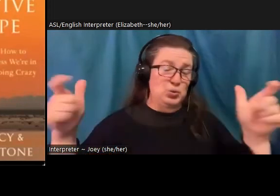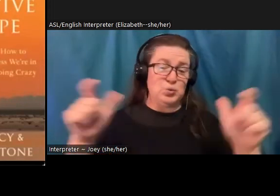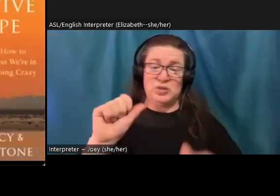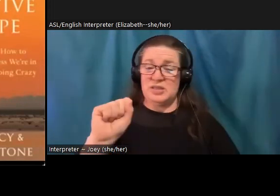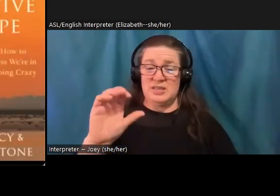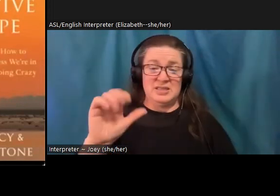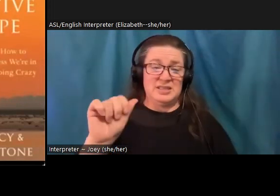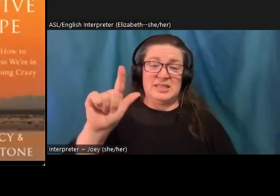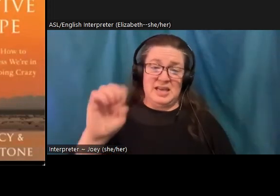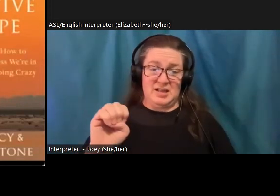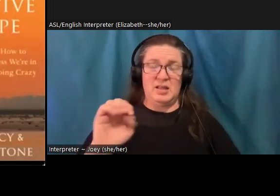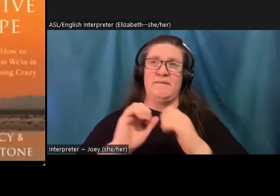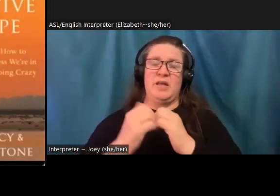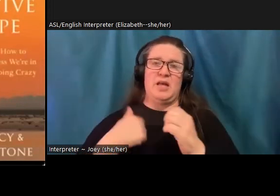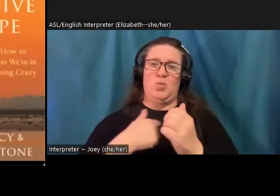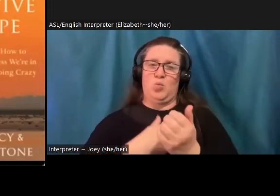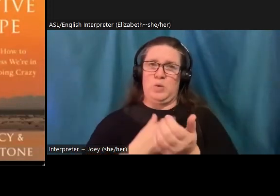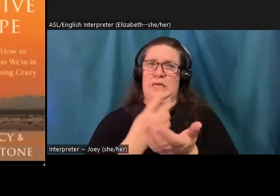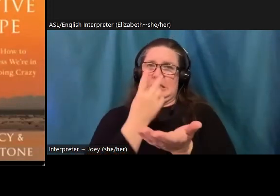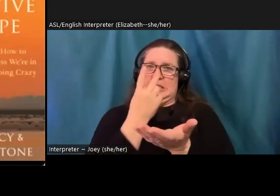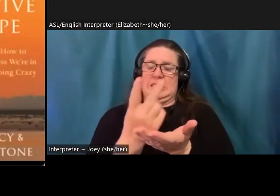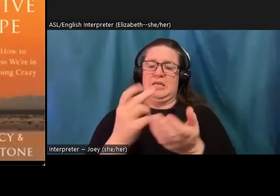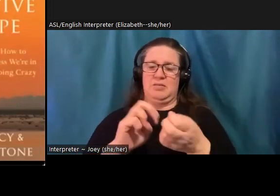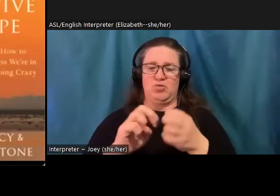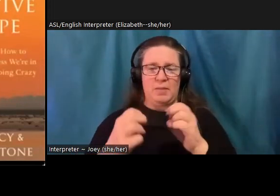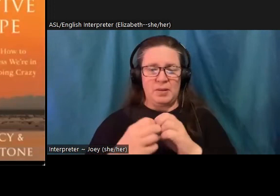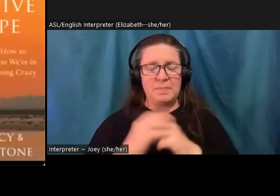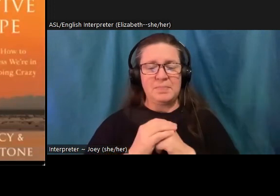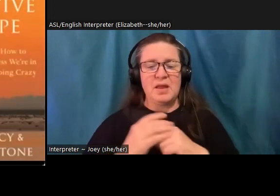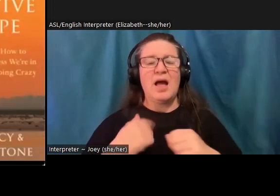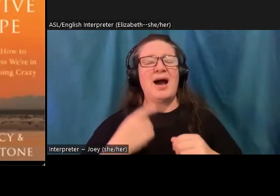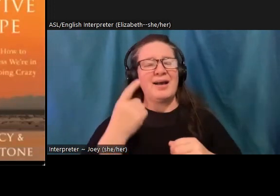so I think breaking like Adrian Marie Brown, I love her saying,